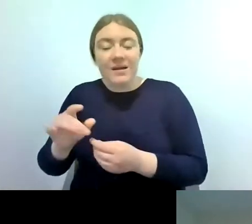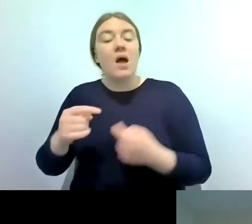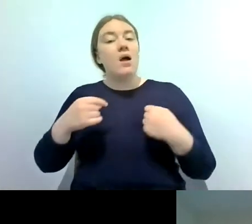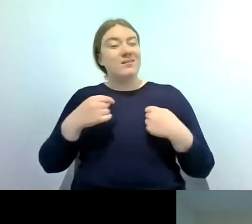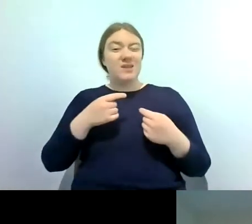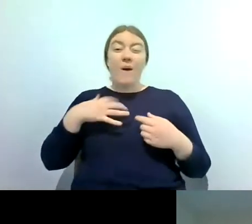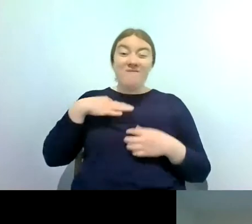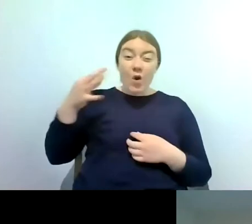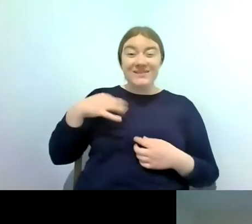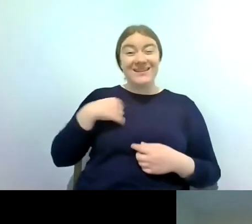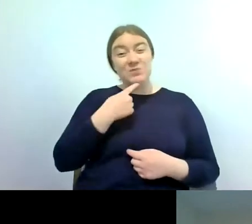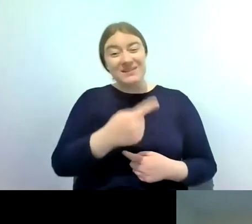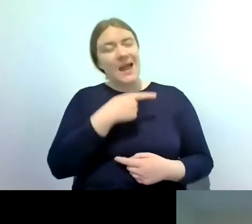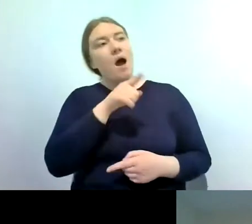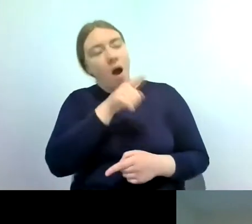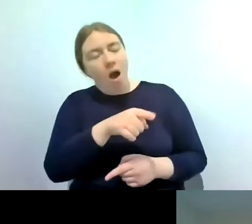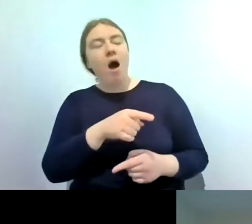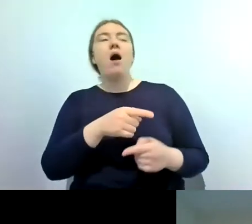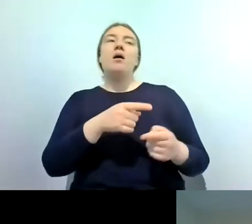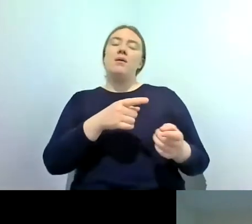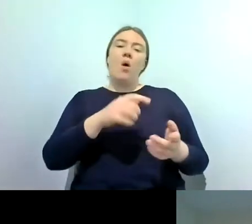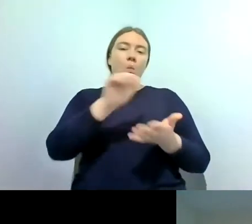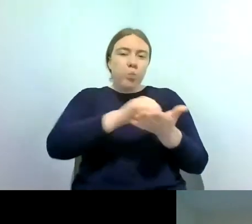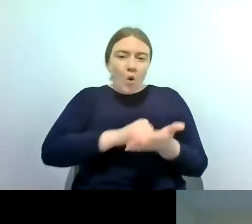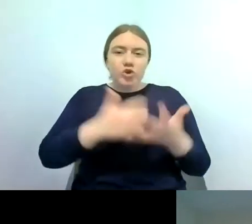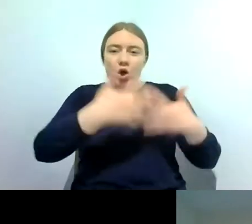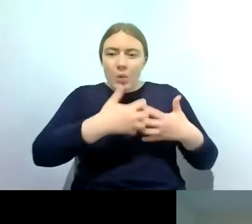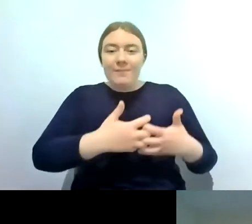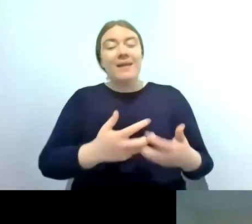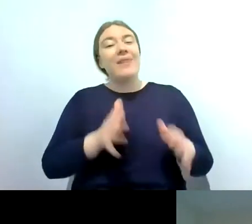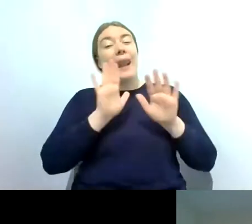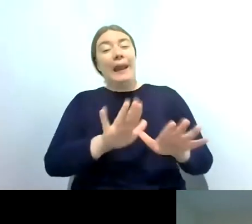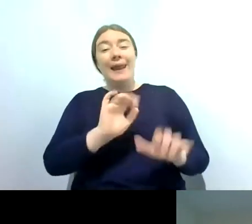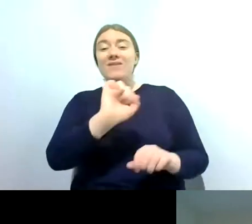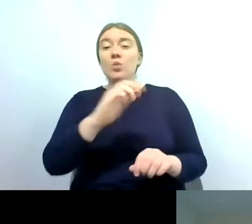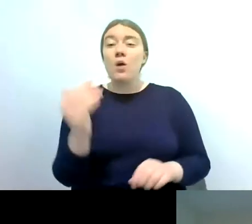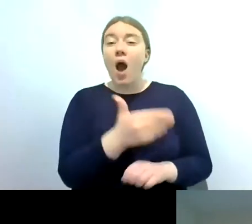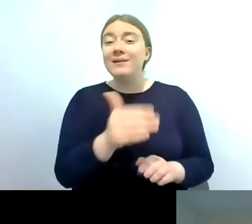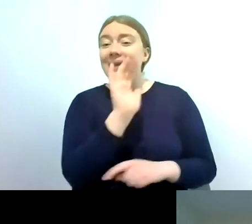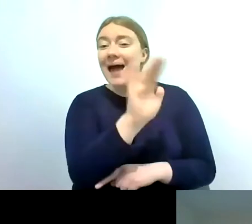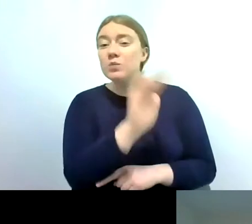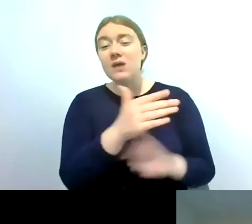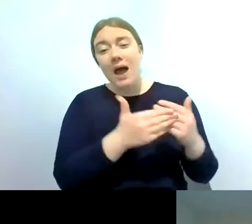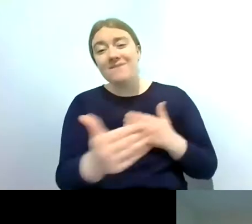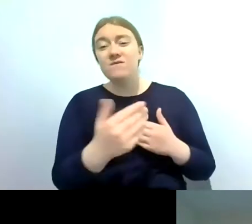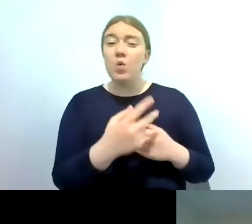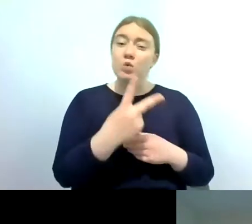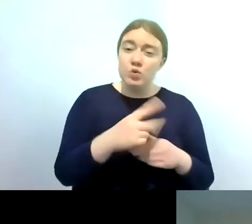for um 48 hours 72 if possible that's more ideal and then the sun does the work for them